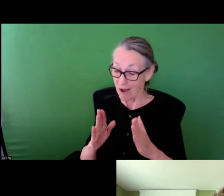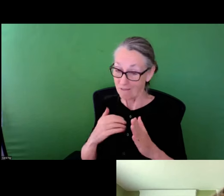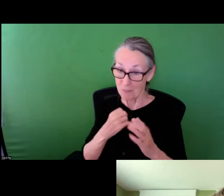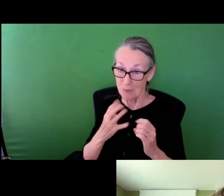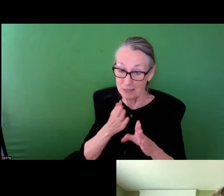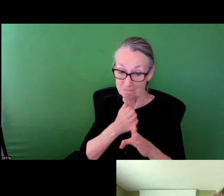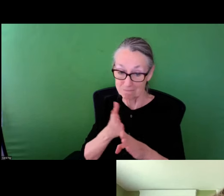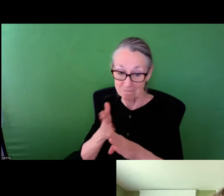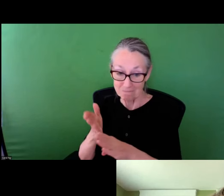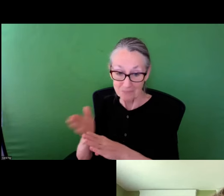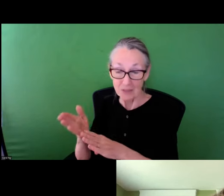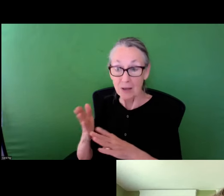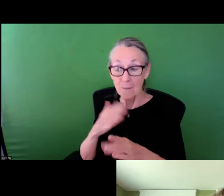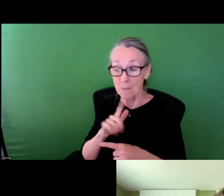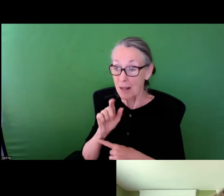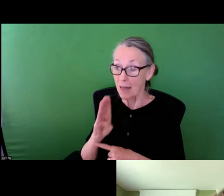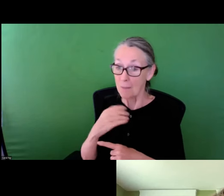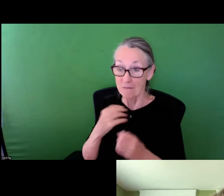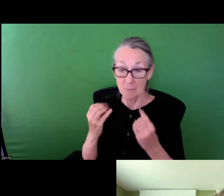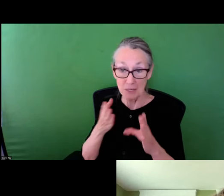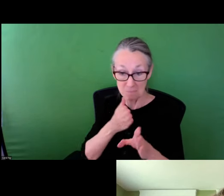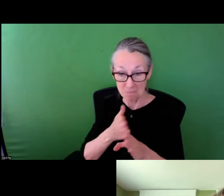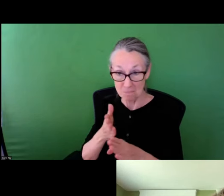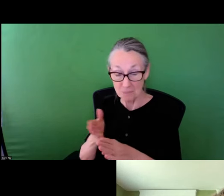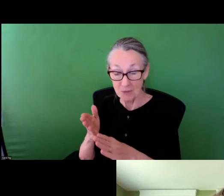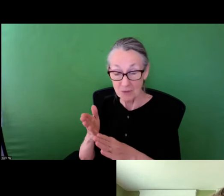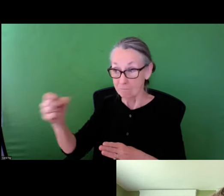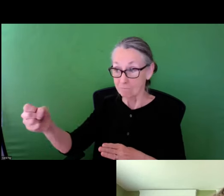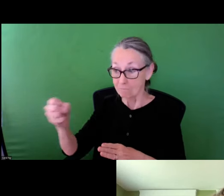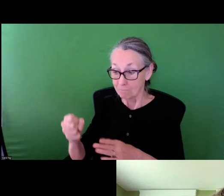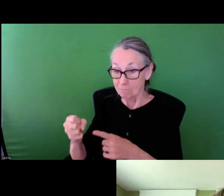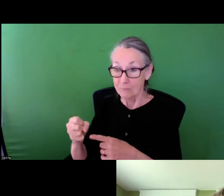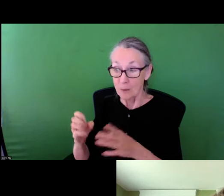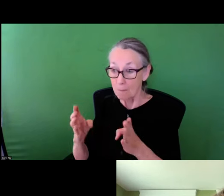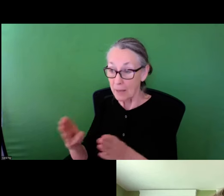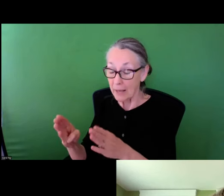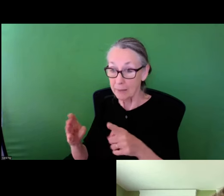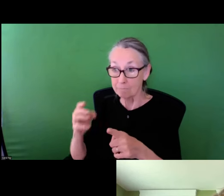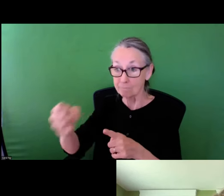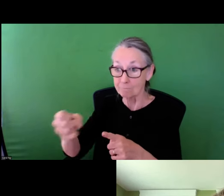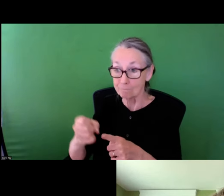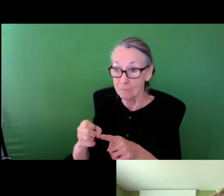studied as a physical processes, as a scholar and interdisciplinary scholar, our lab is a interdisciplinary